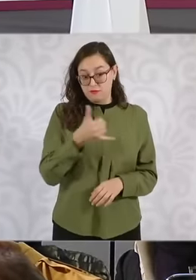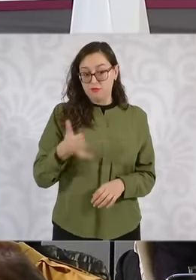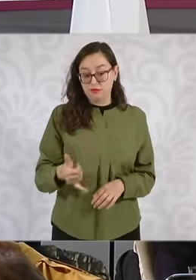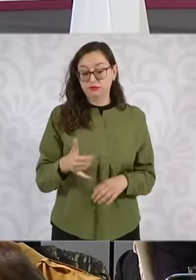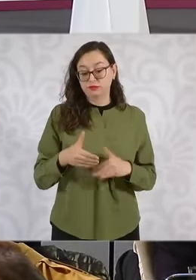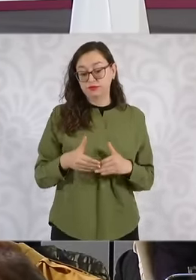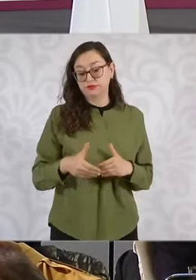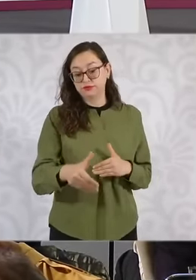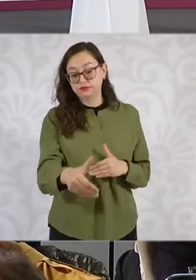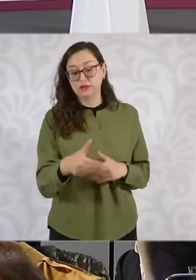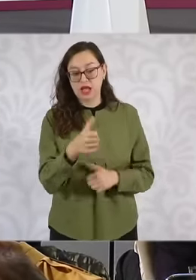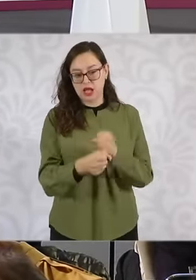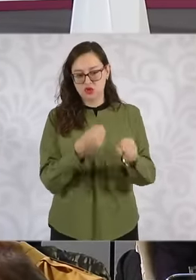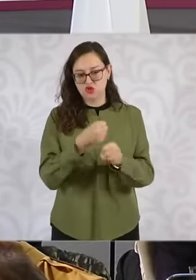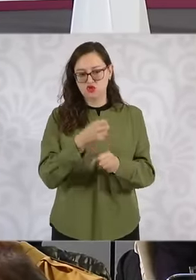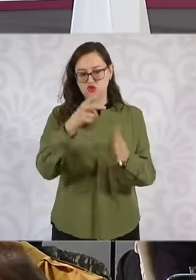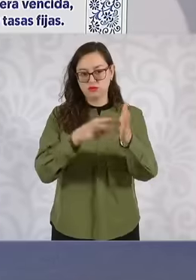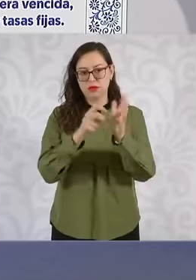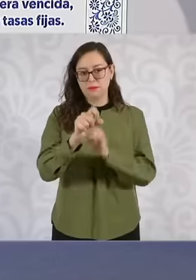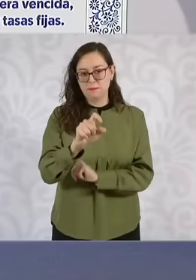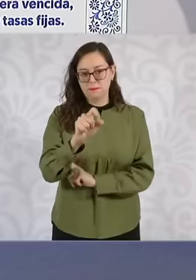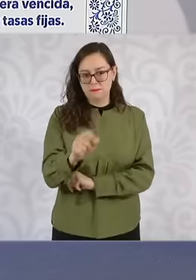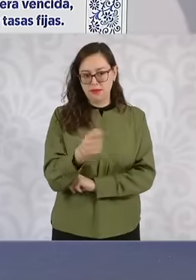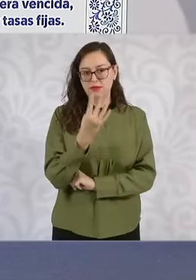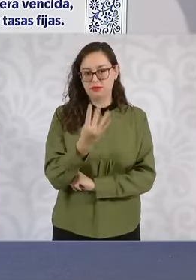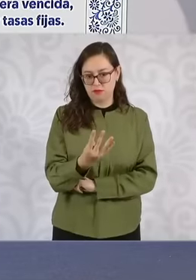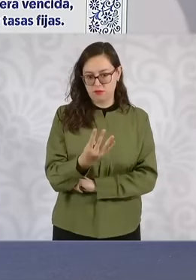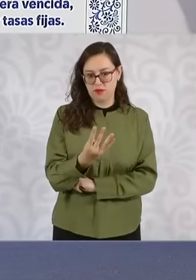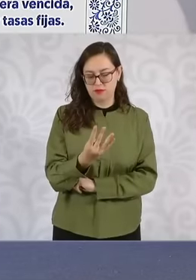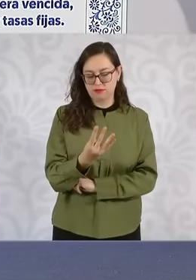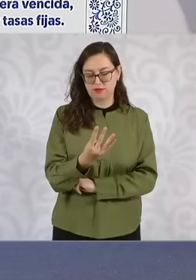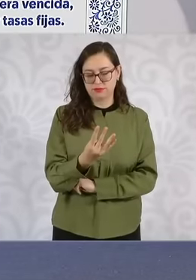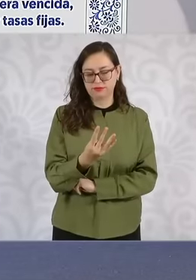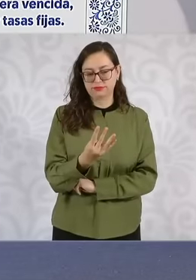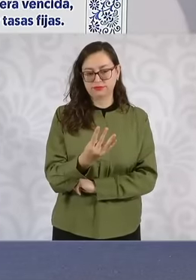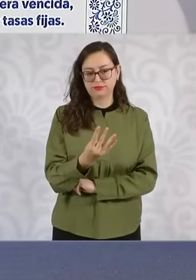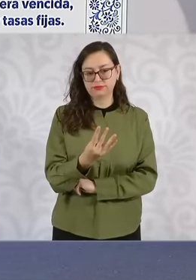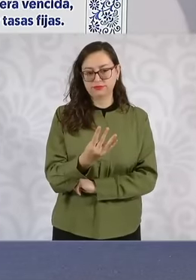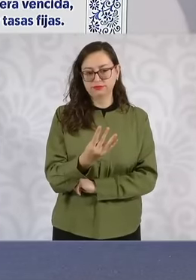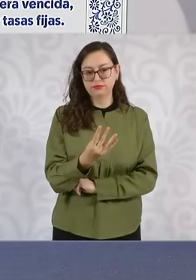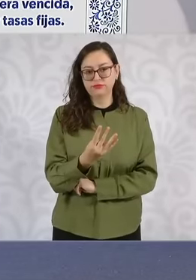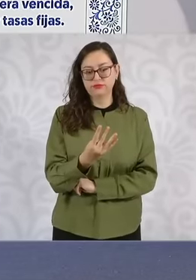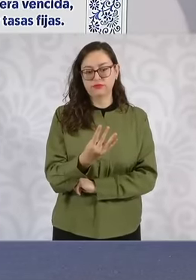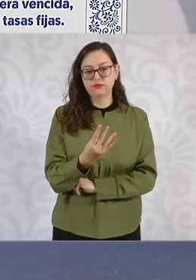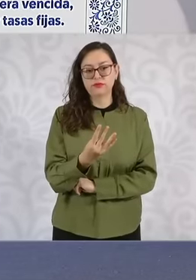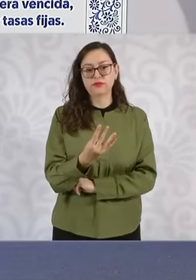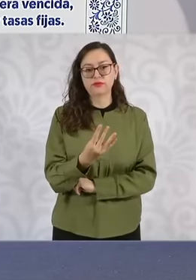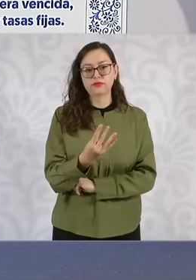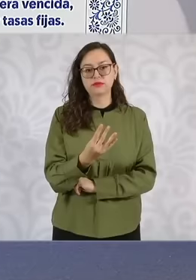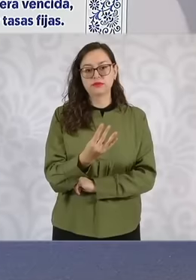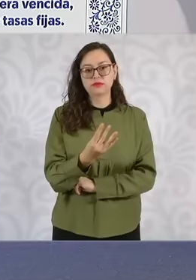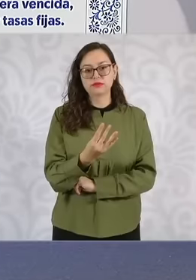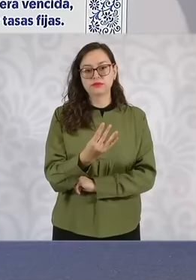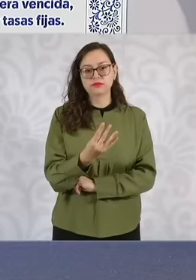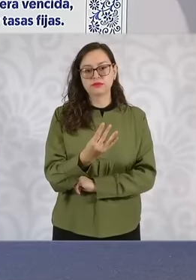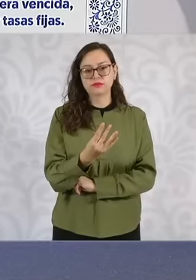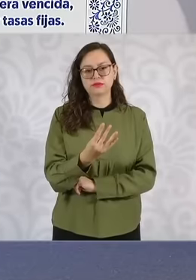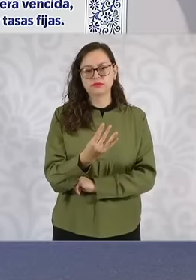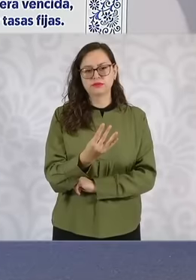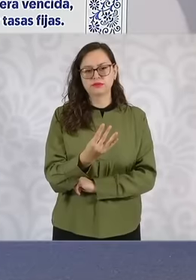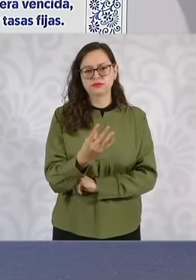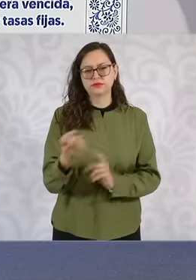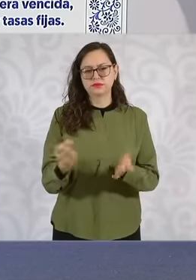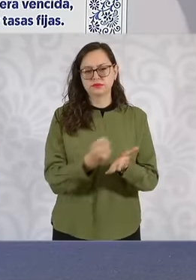end of this year, which would be credits to your beneficiaries for acquisition